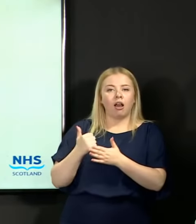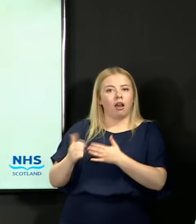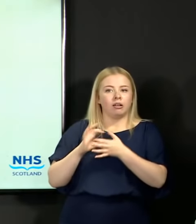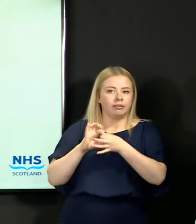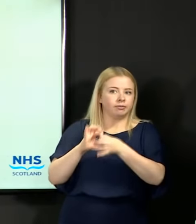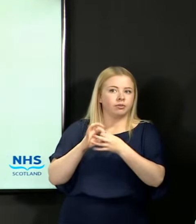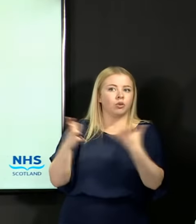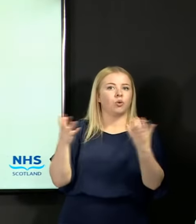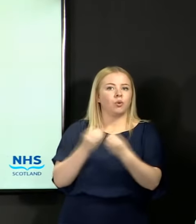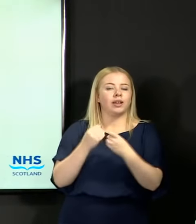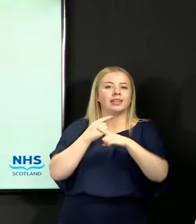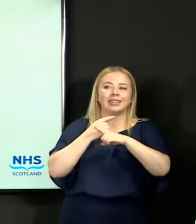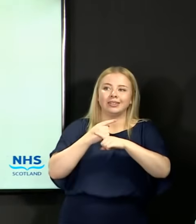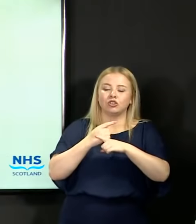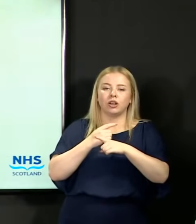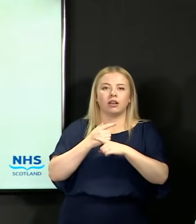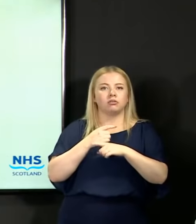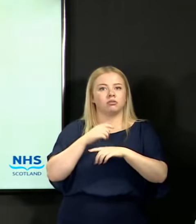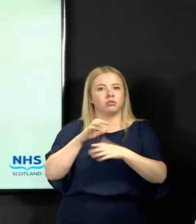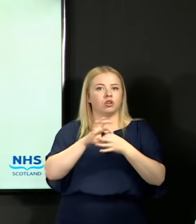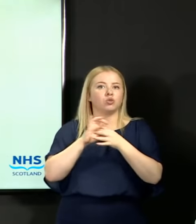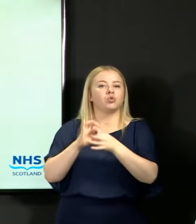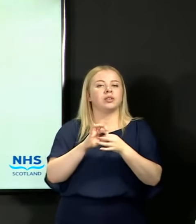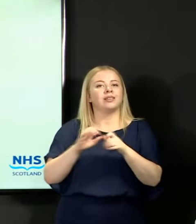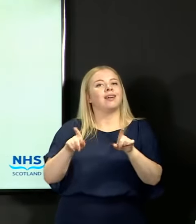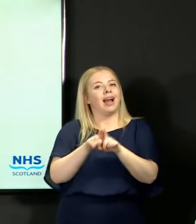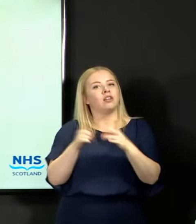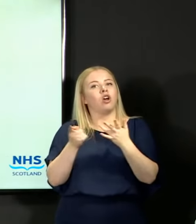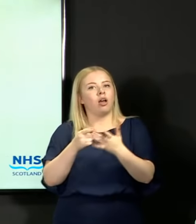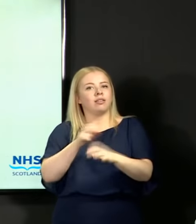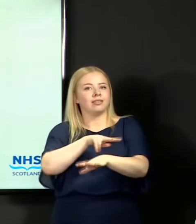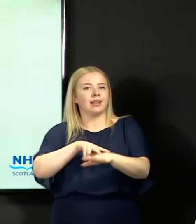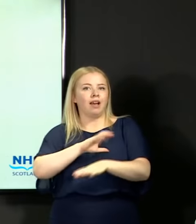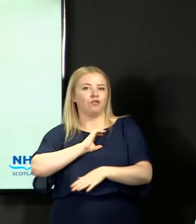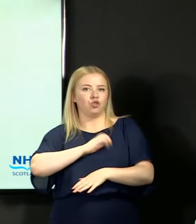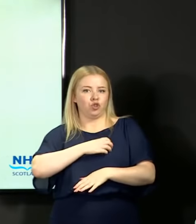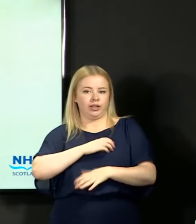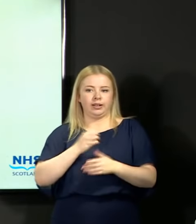professional associations and other staff unions to make sure we understand the issues